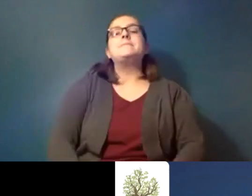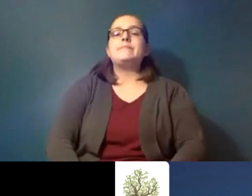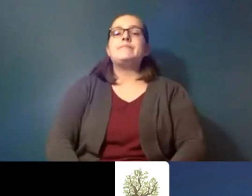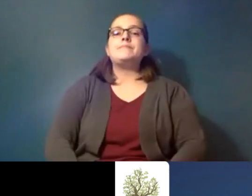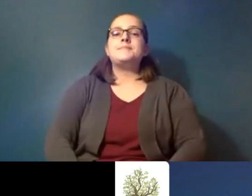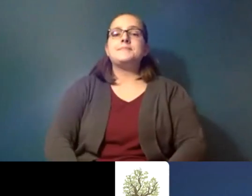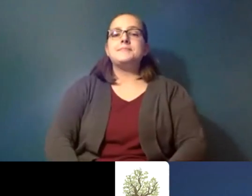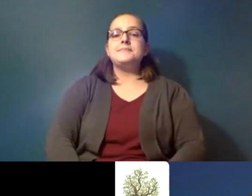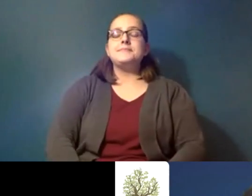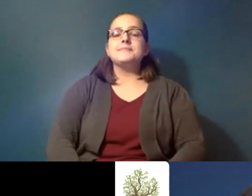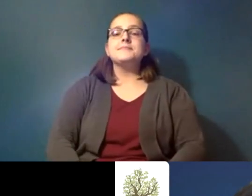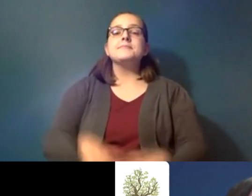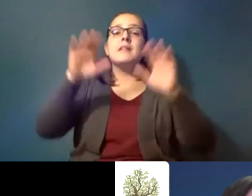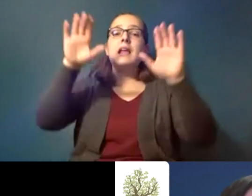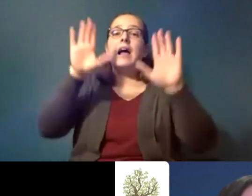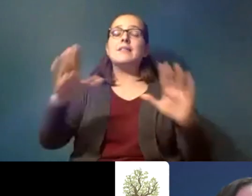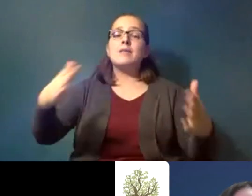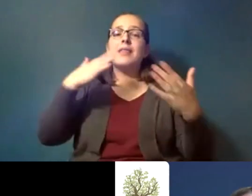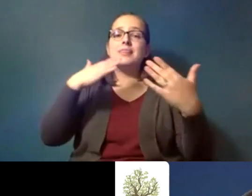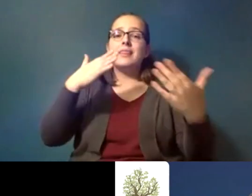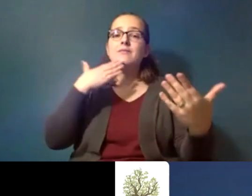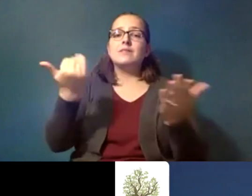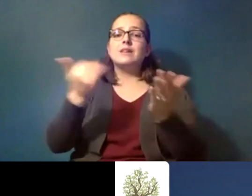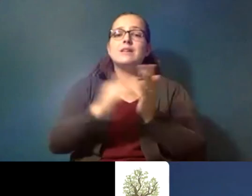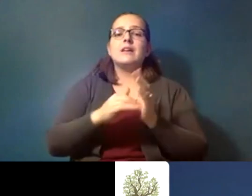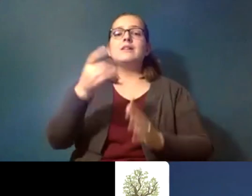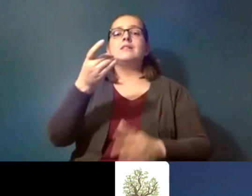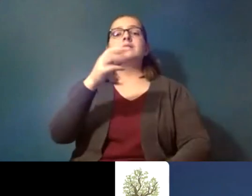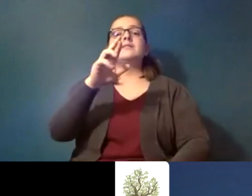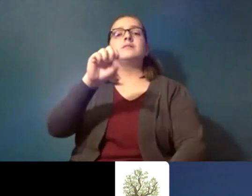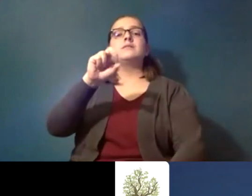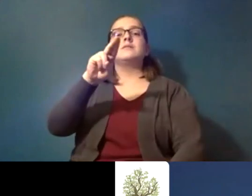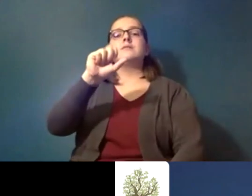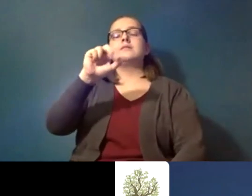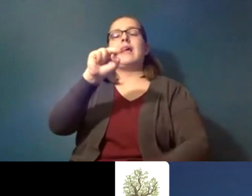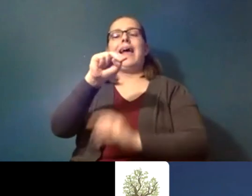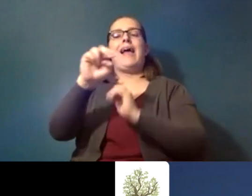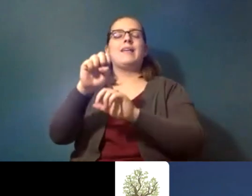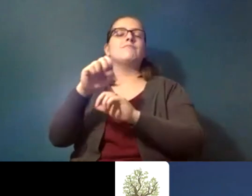excellent well thank you again suzanne for that incredible presentation and answering all of those